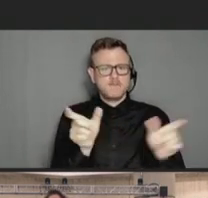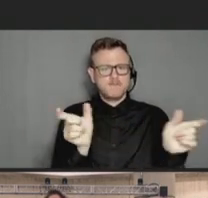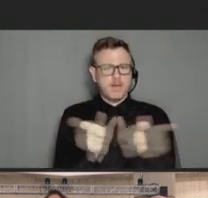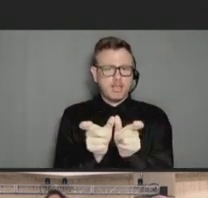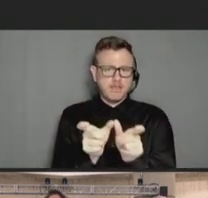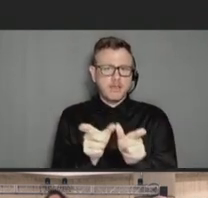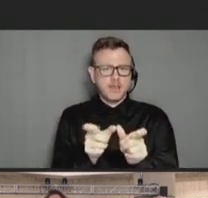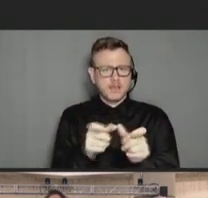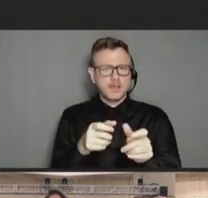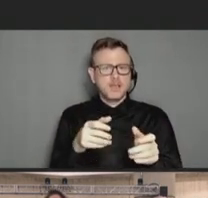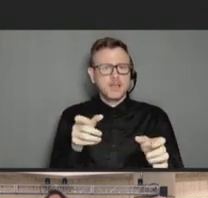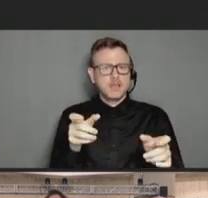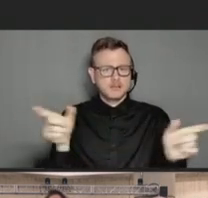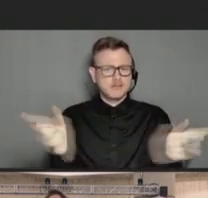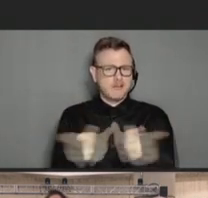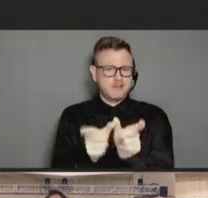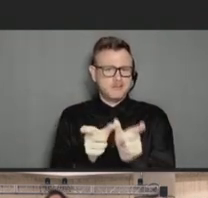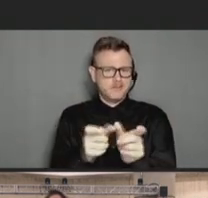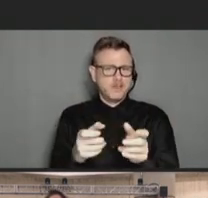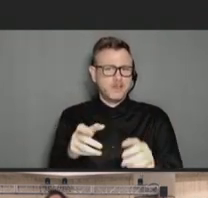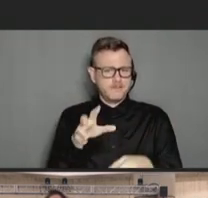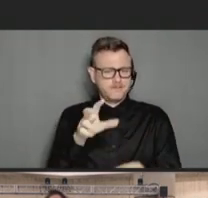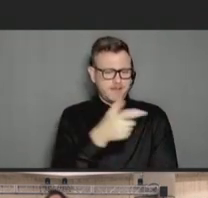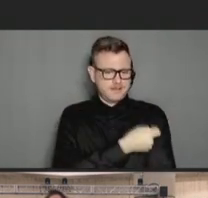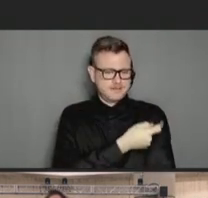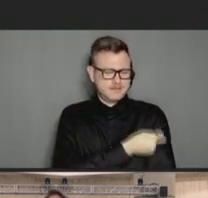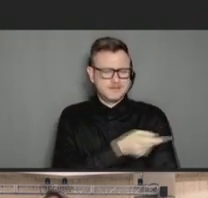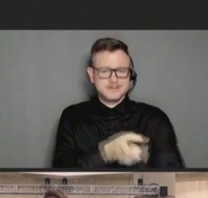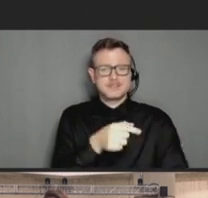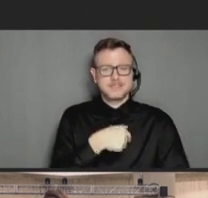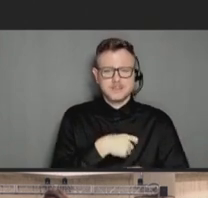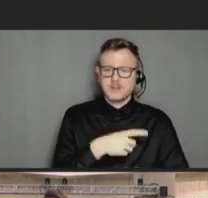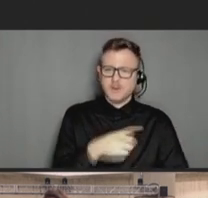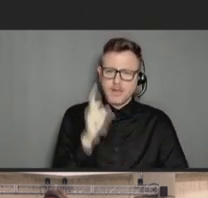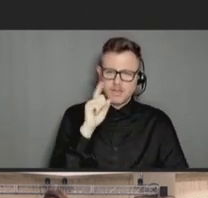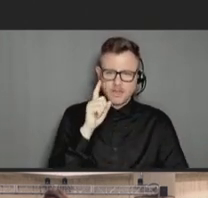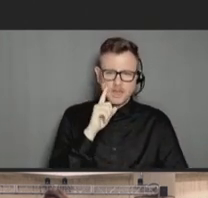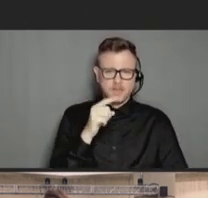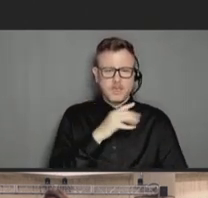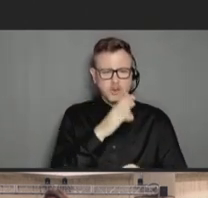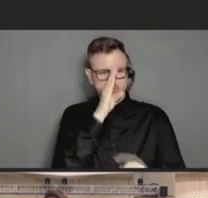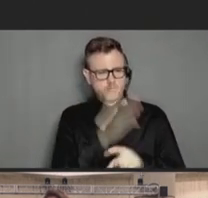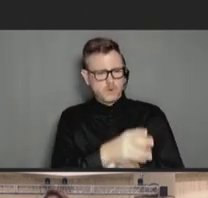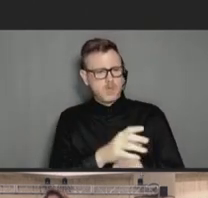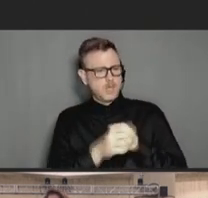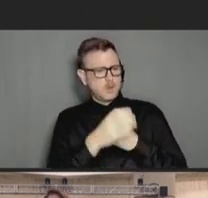to come by, right? But, you know, I do think that the direct-to-consumer marketing certainly